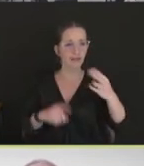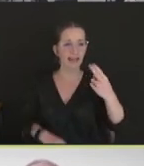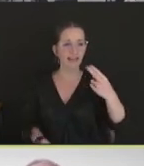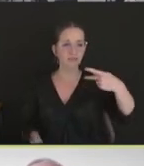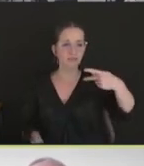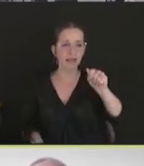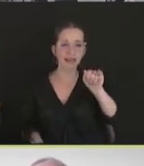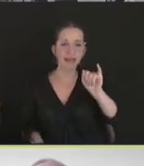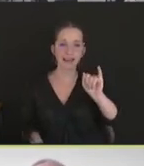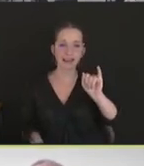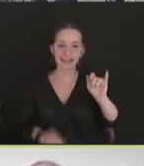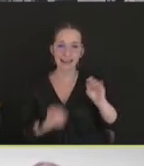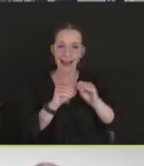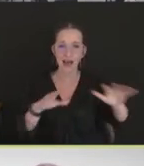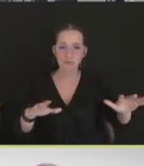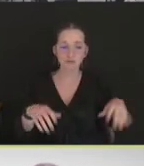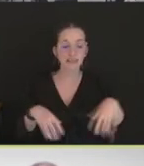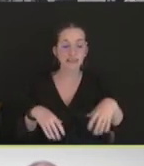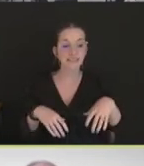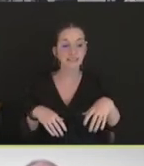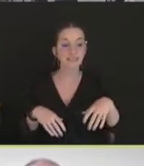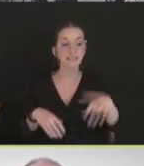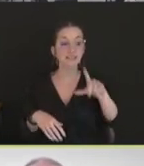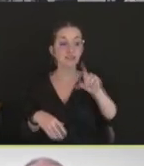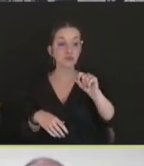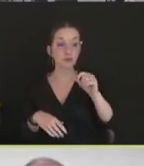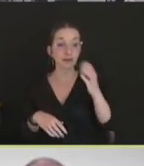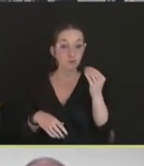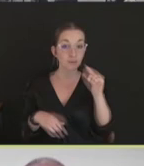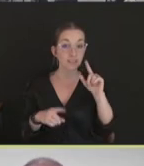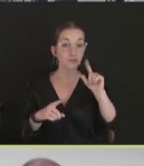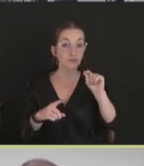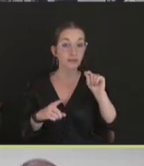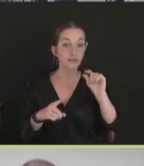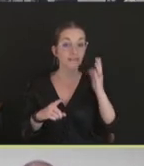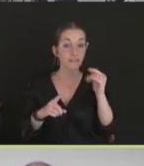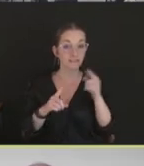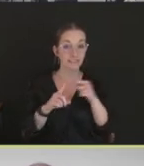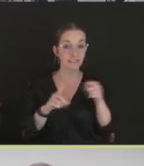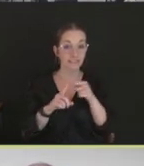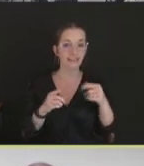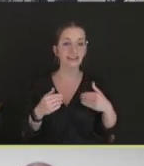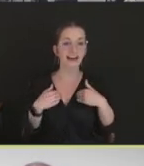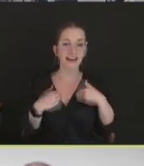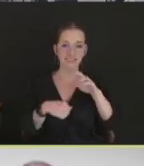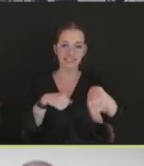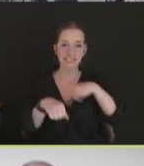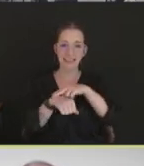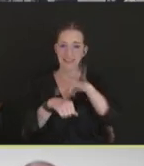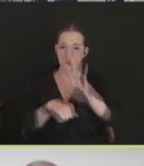outbreaks. And in 2014-2015, we had a nationwide outbreak where highly pathogenic avian influenza